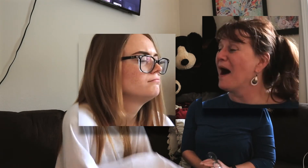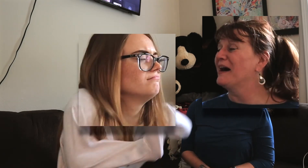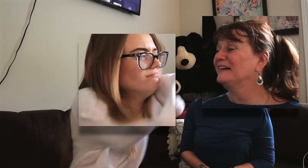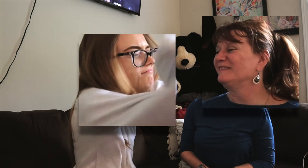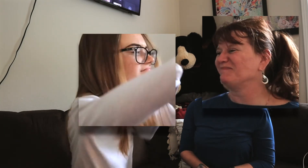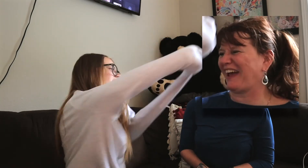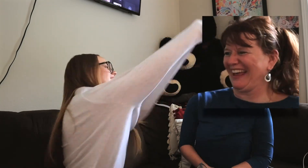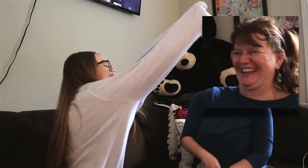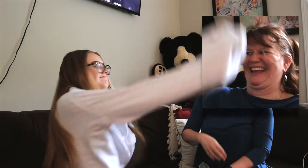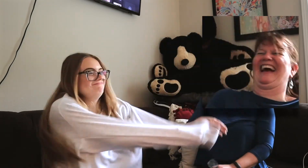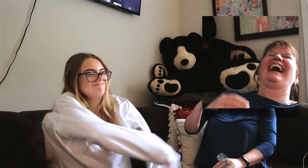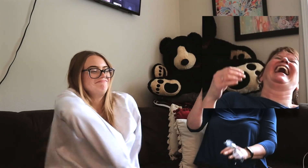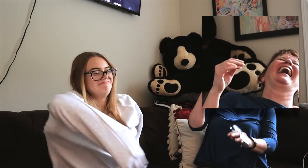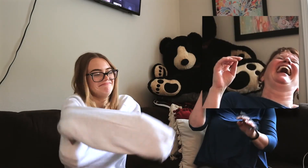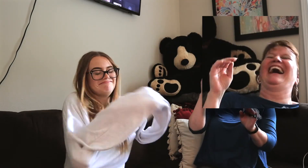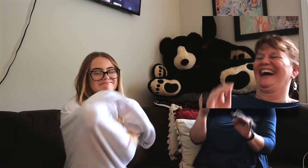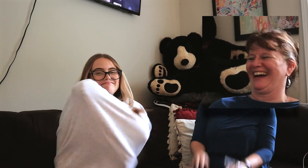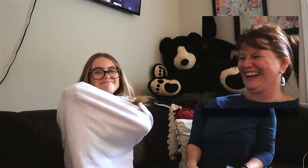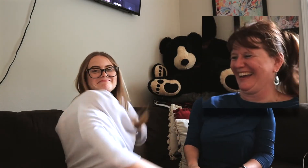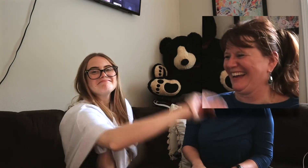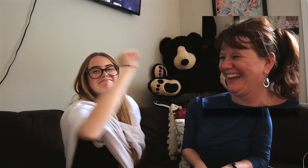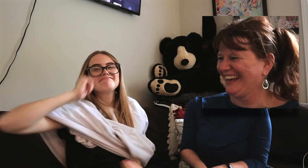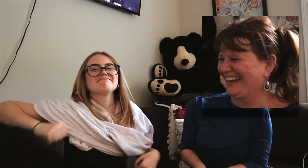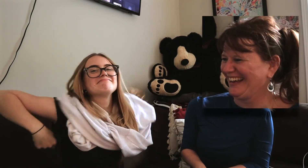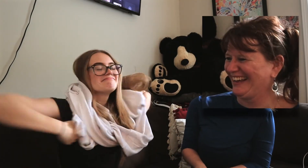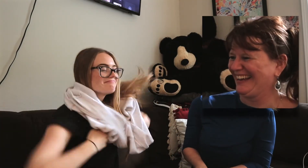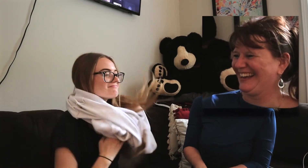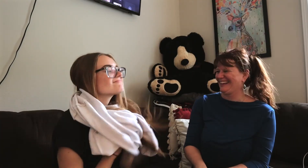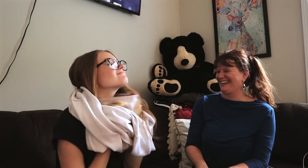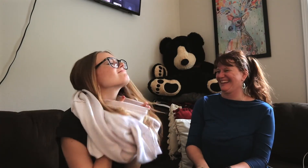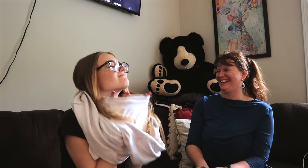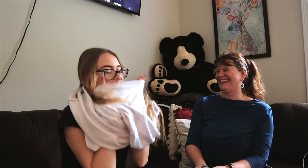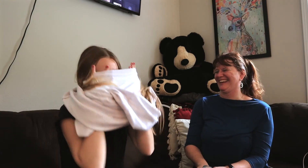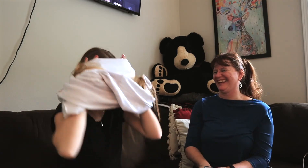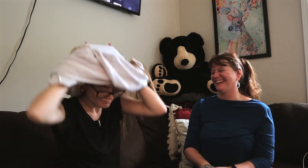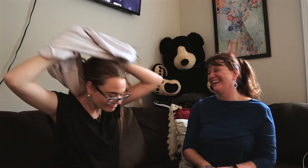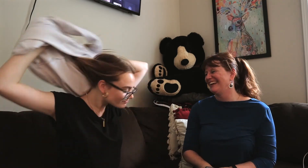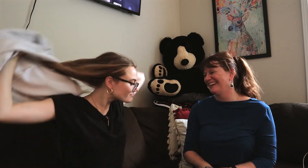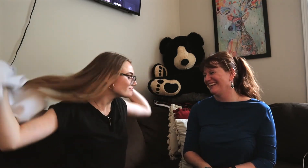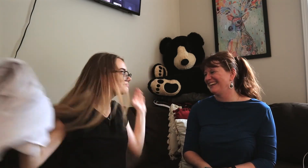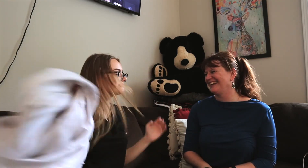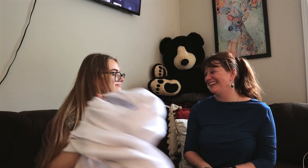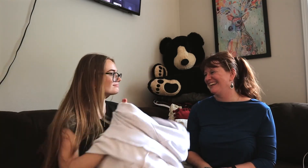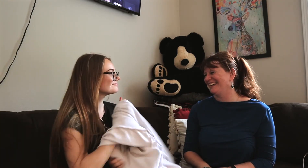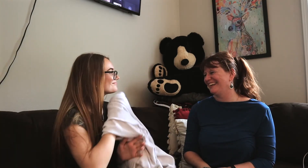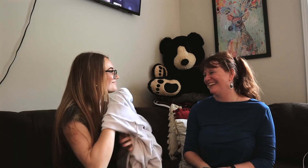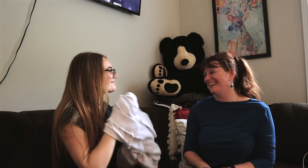*mom laughing*